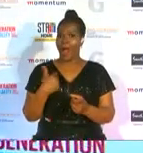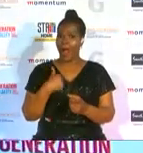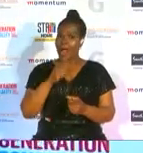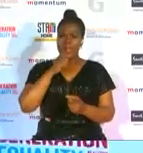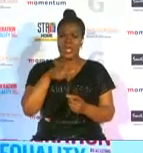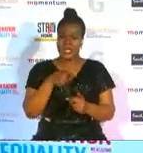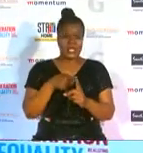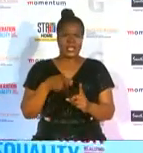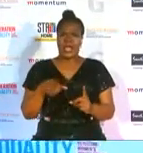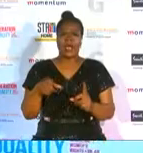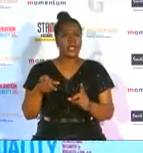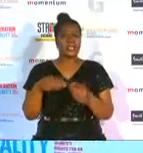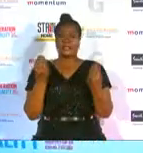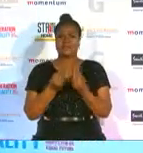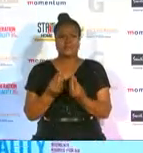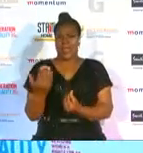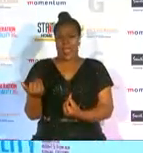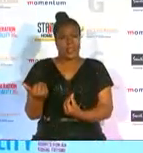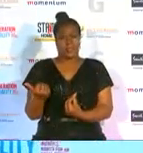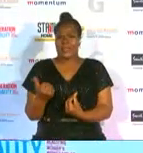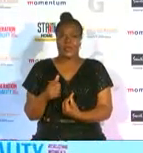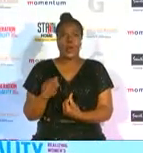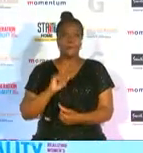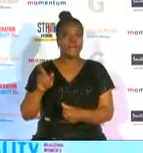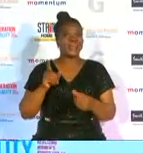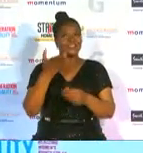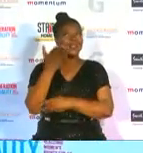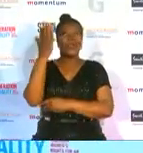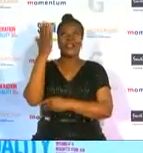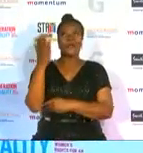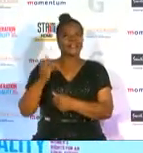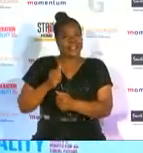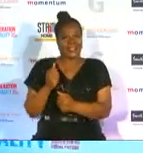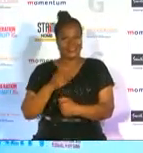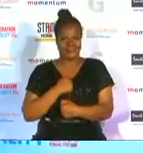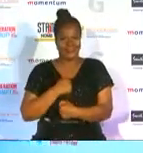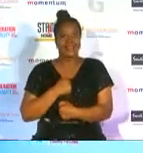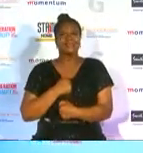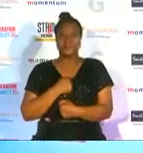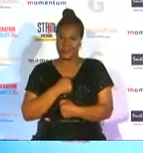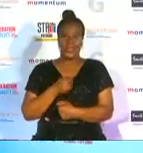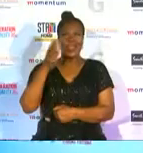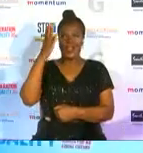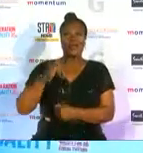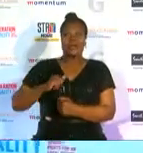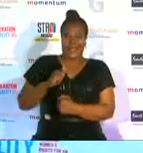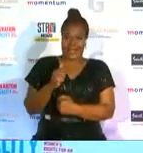never expected but you know the lord kept me i just want to thank the lord kept me that at the end of the day i'm